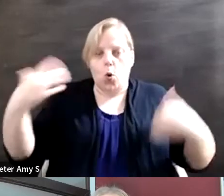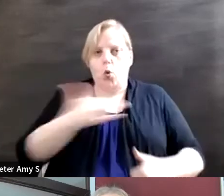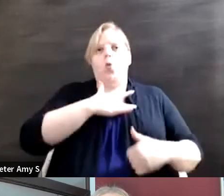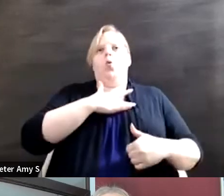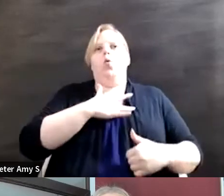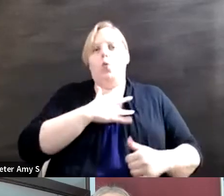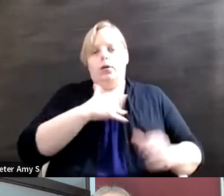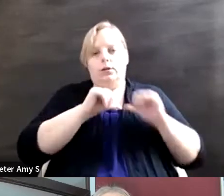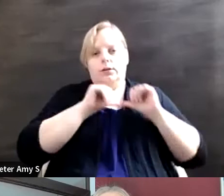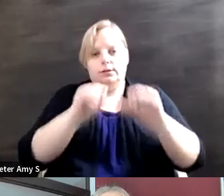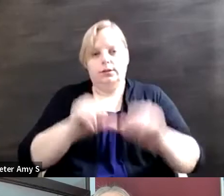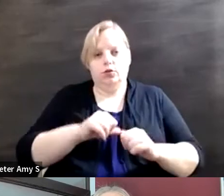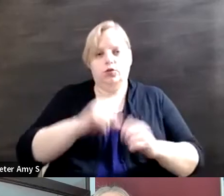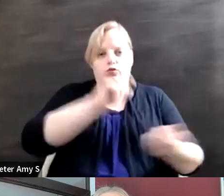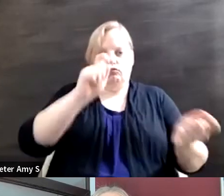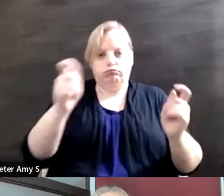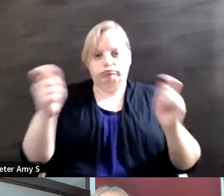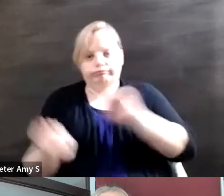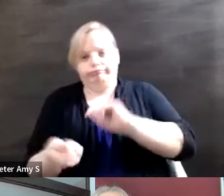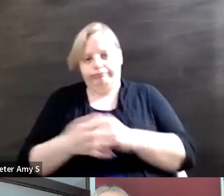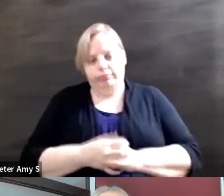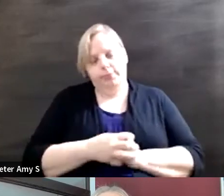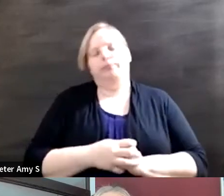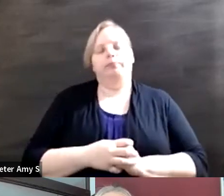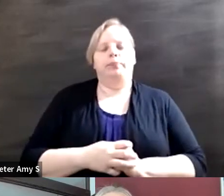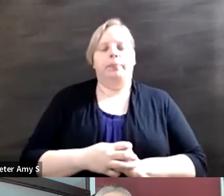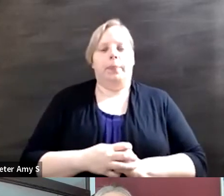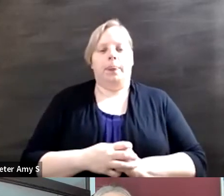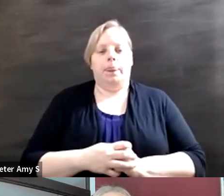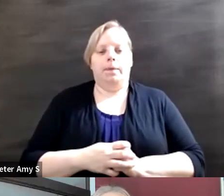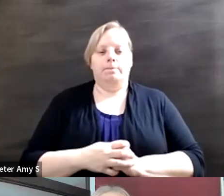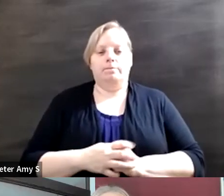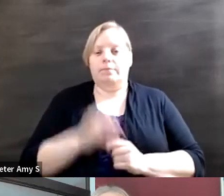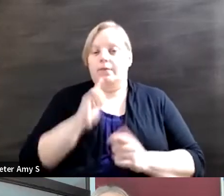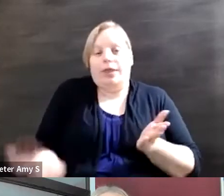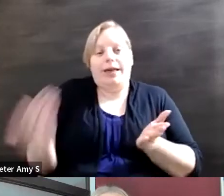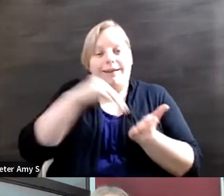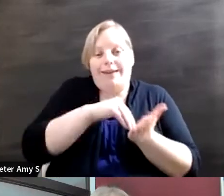And so it's just, I think there's there's a lot to be said and again it changes that perception